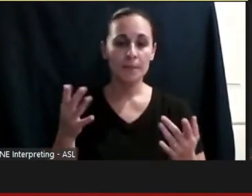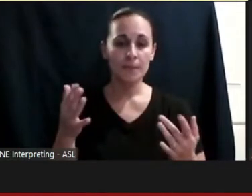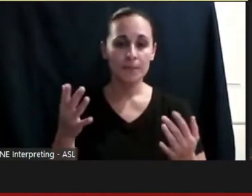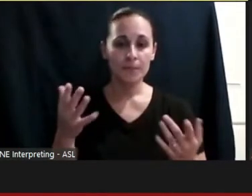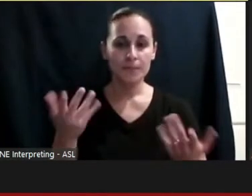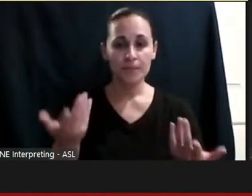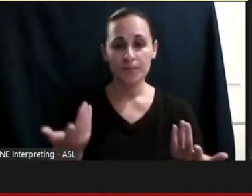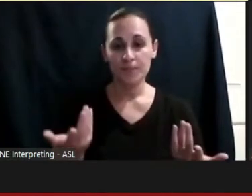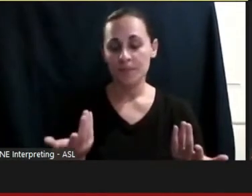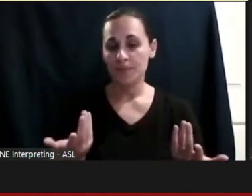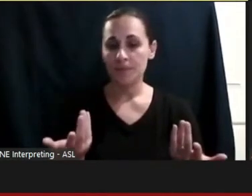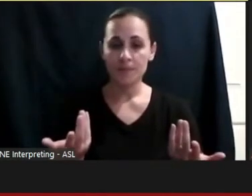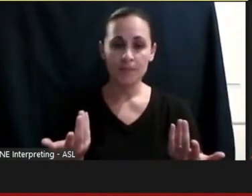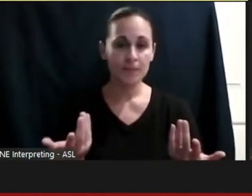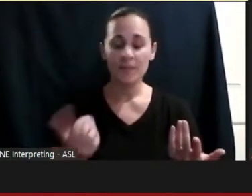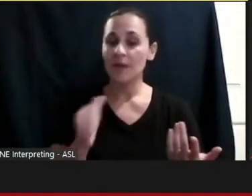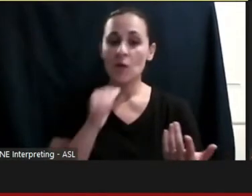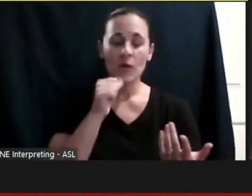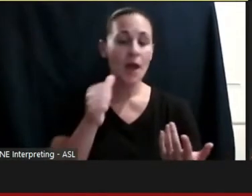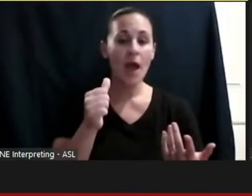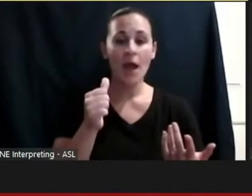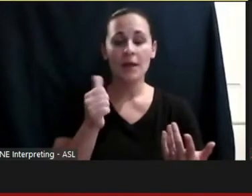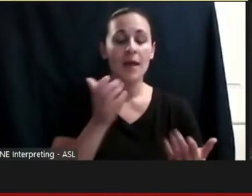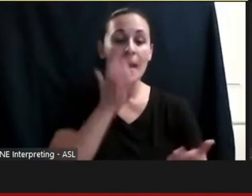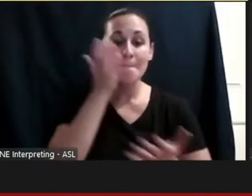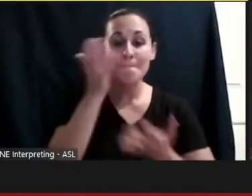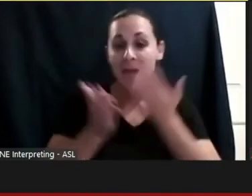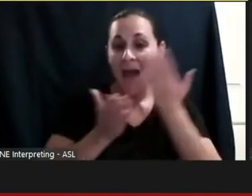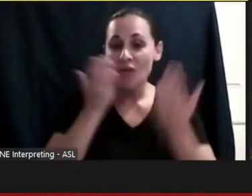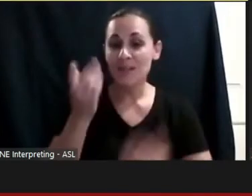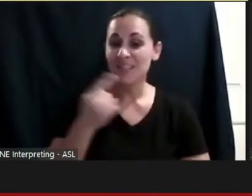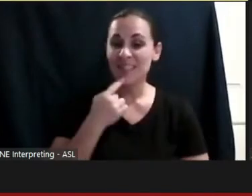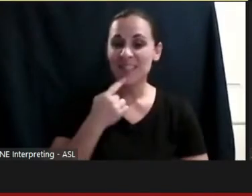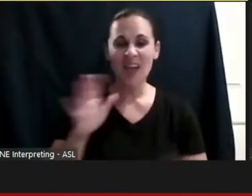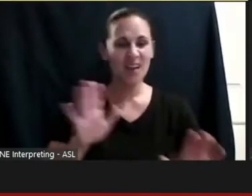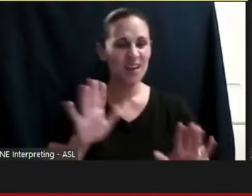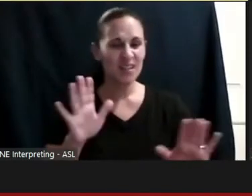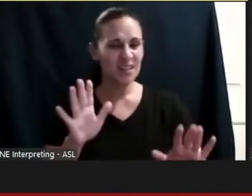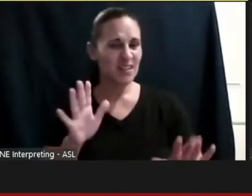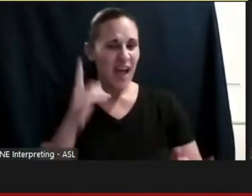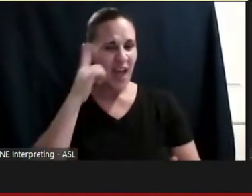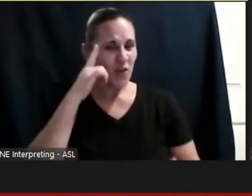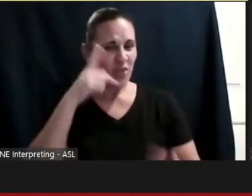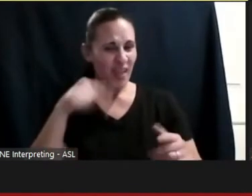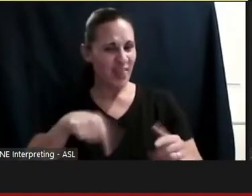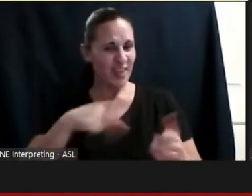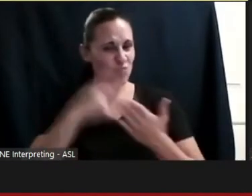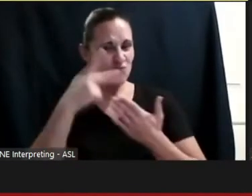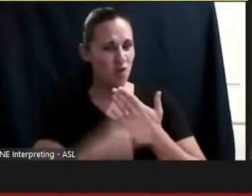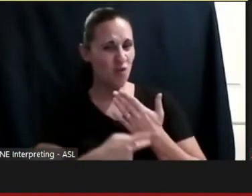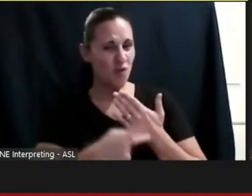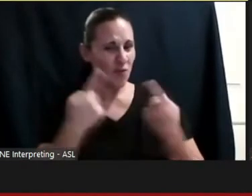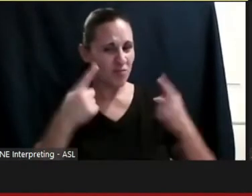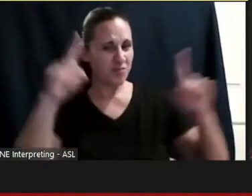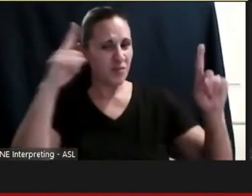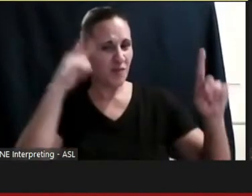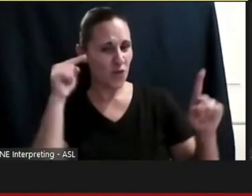were not embarrassed to tell me that they didn't think I could make to their program that it would be too rigorous and how can somebody in